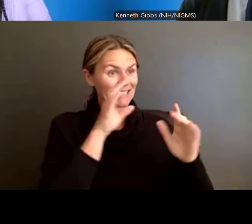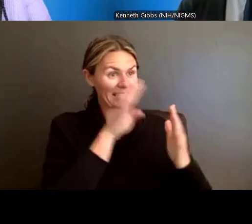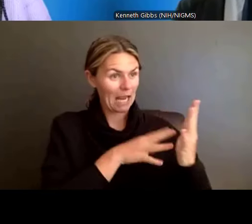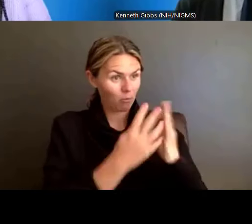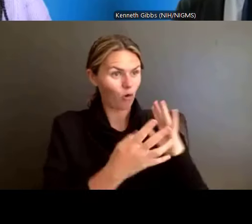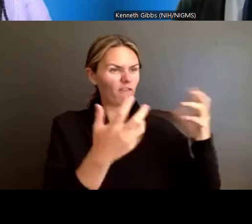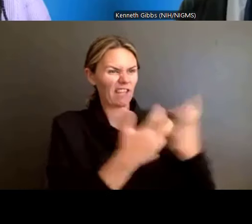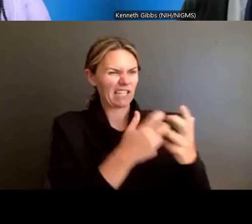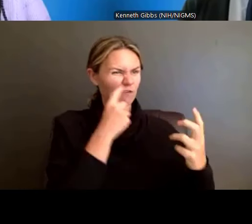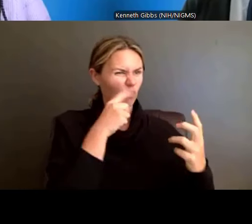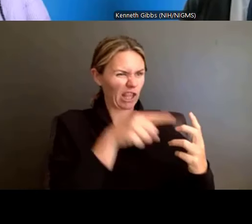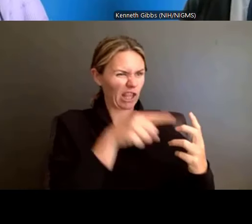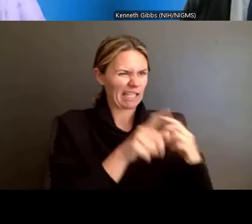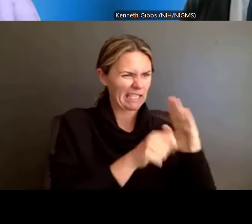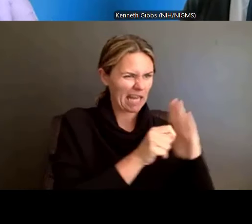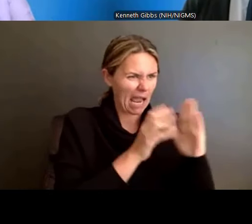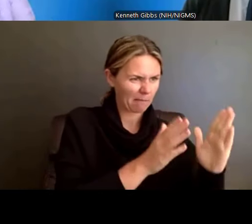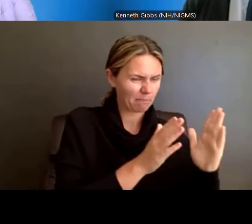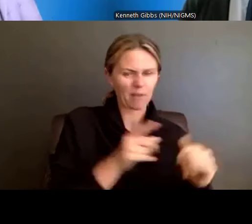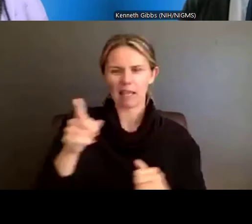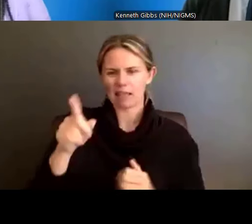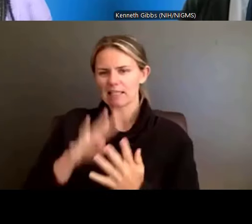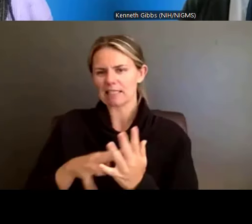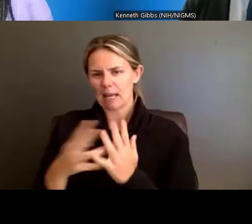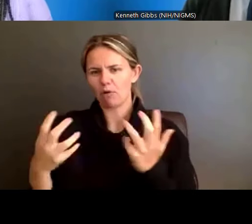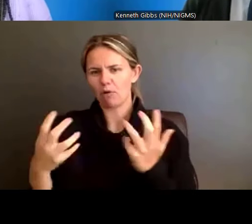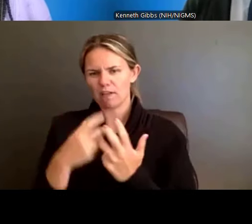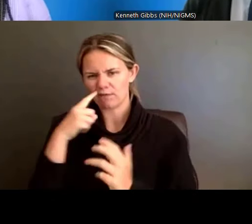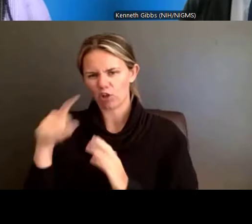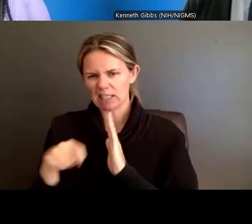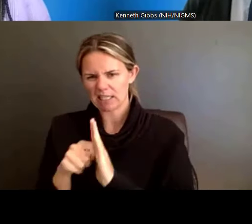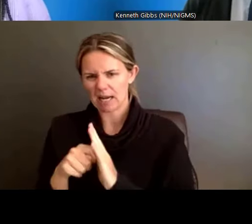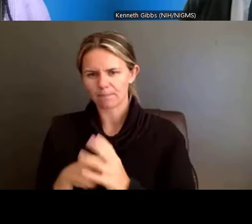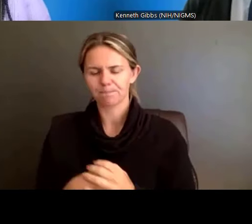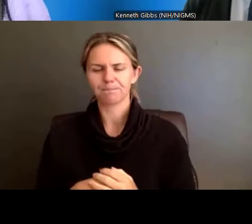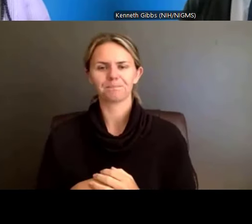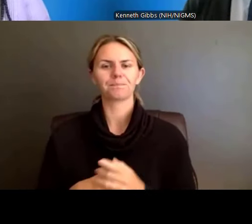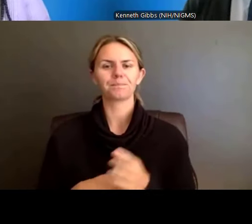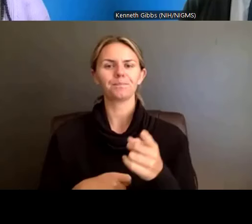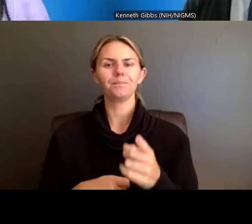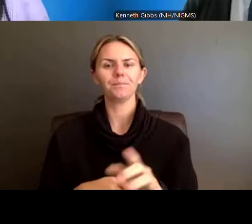Dr. Anissa Brown: Okay, thank you. I'm actually going to get into maybe some few questions